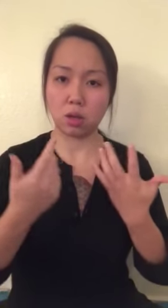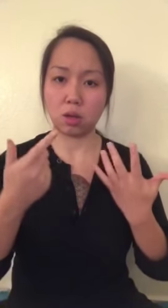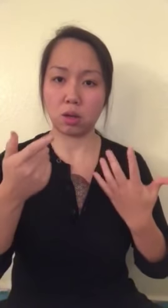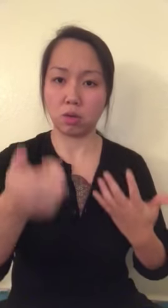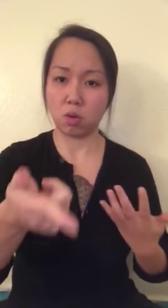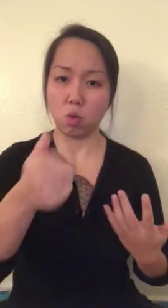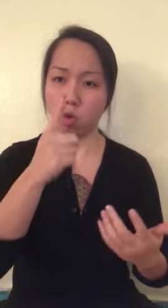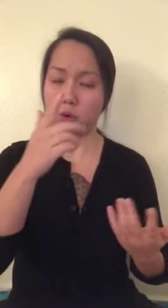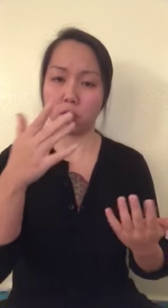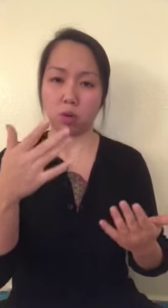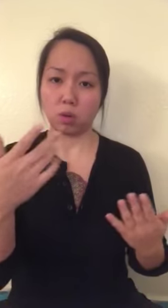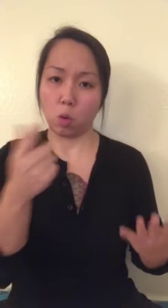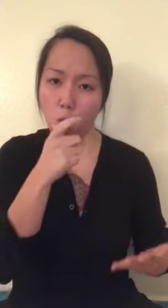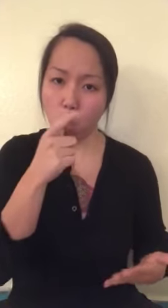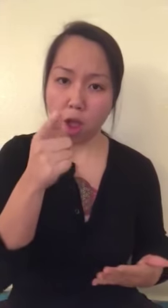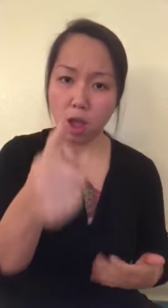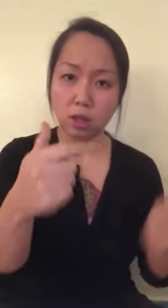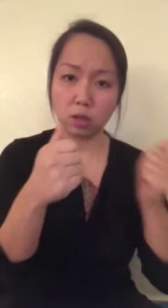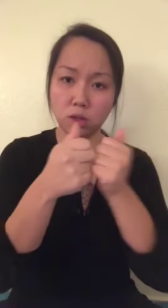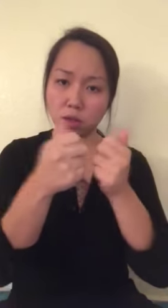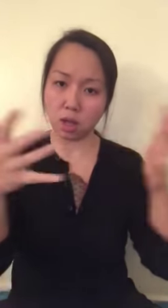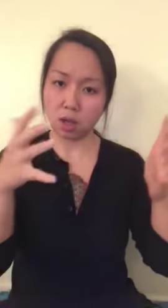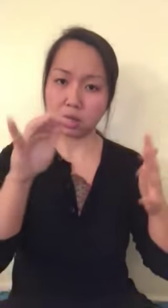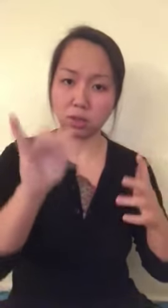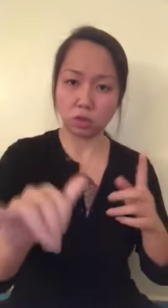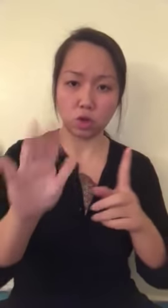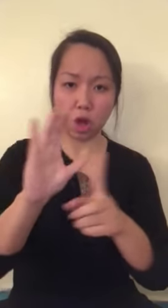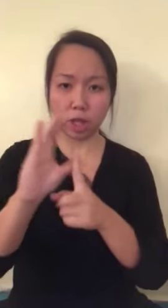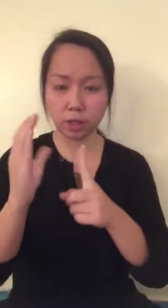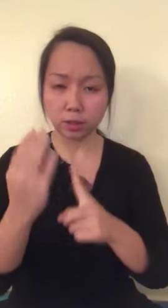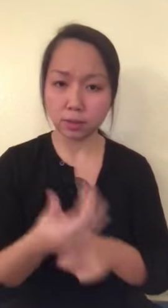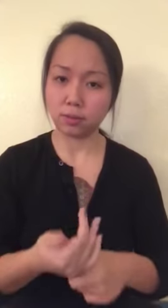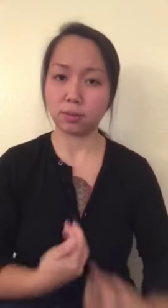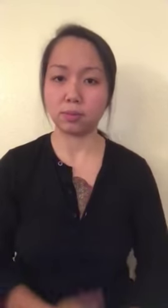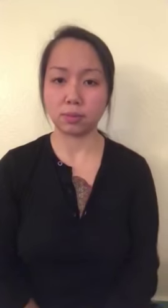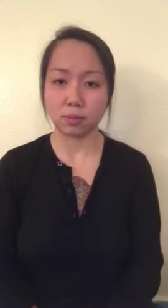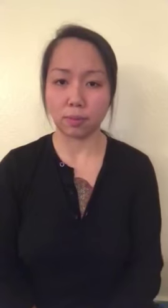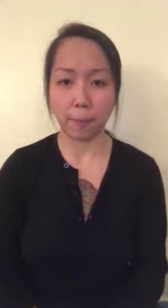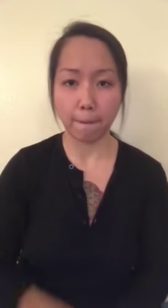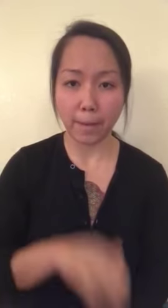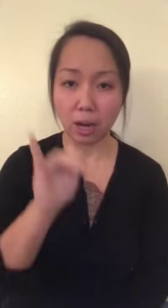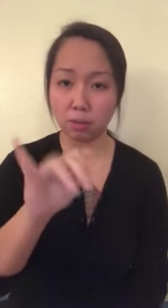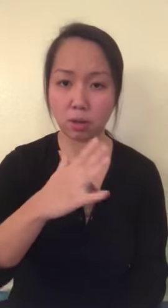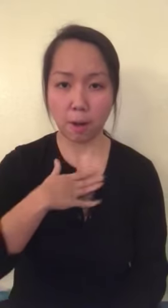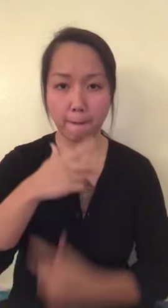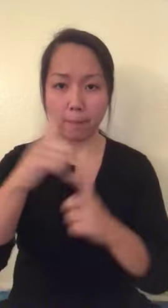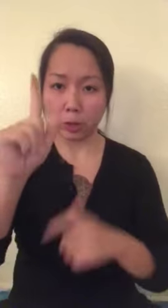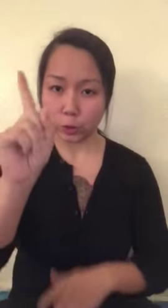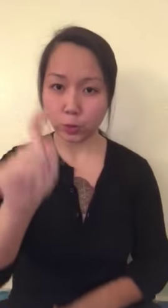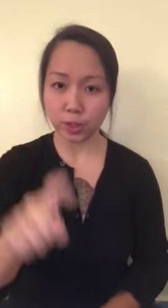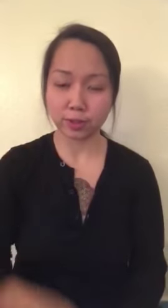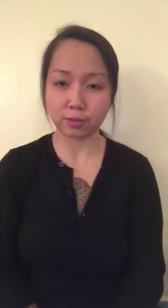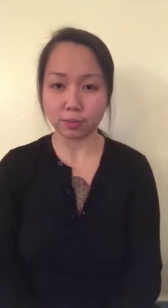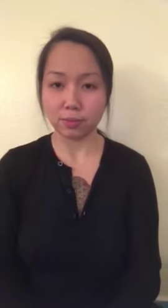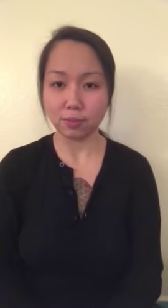How can you be who you are without your language and culture? That's my big question for you.